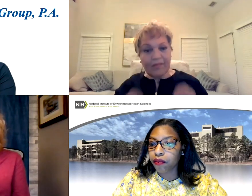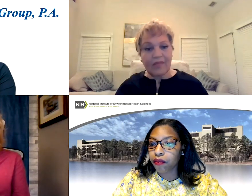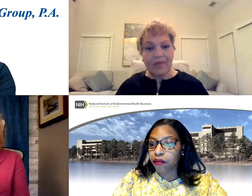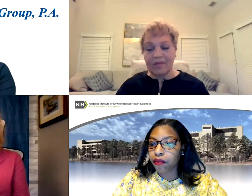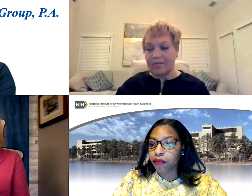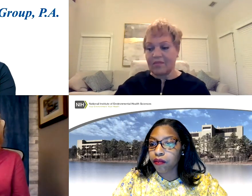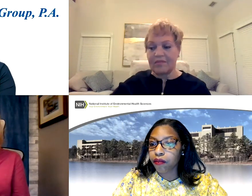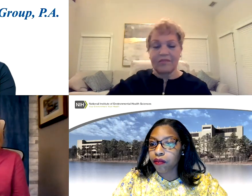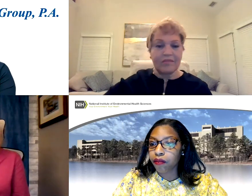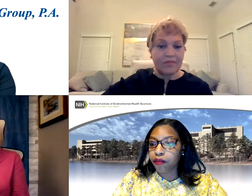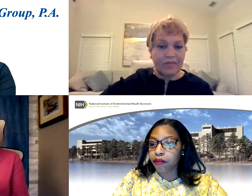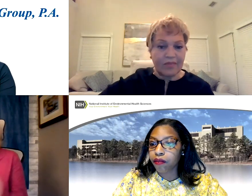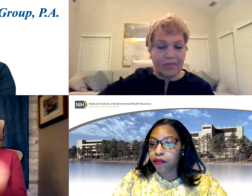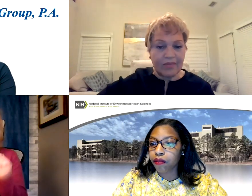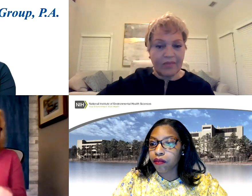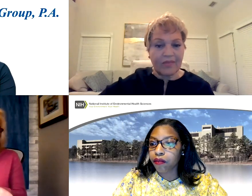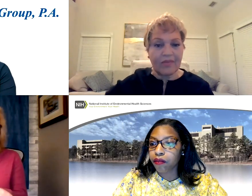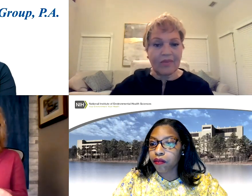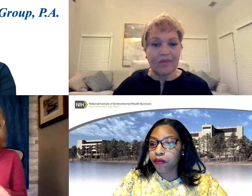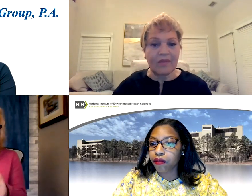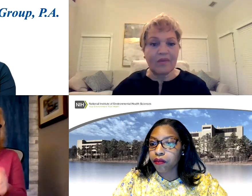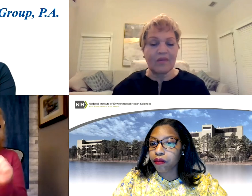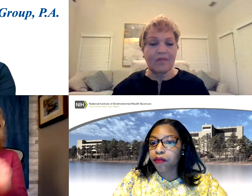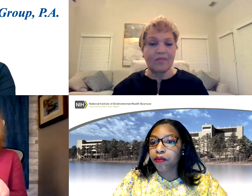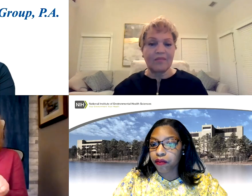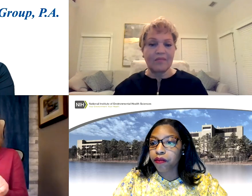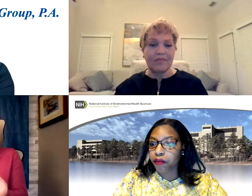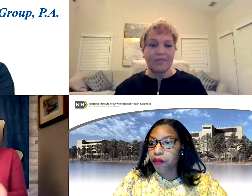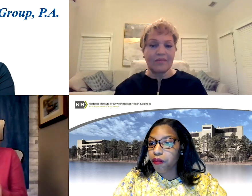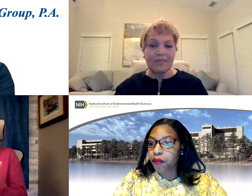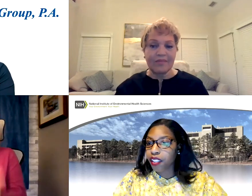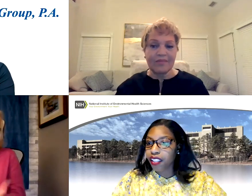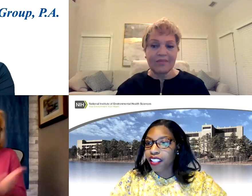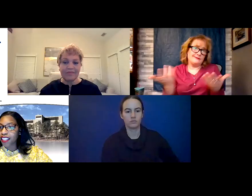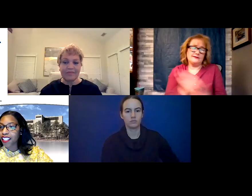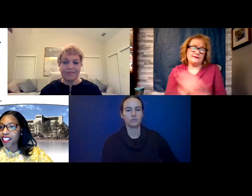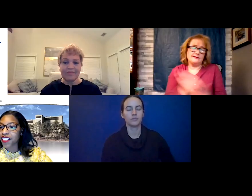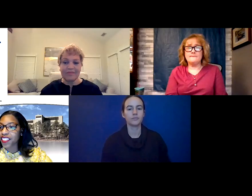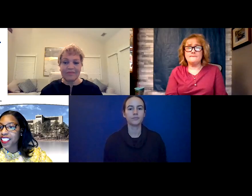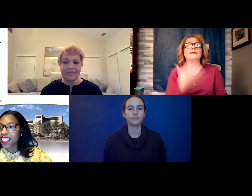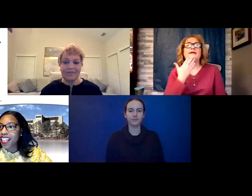so they can be helpful.